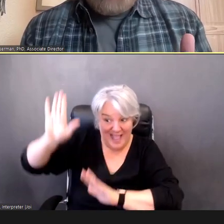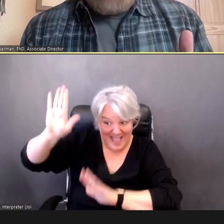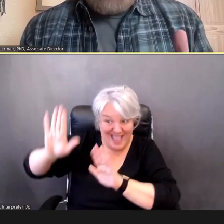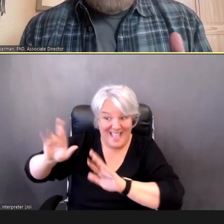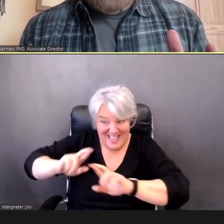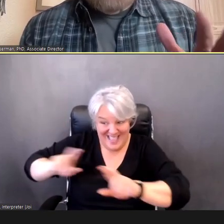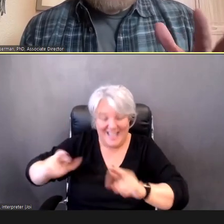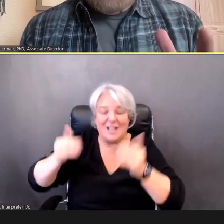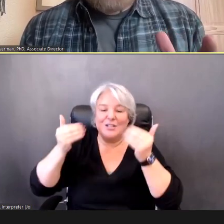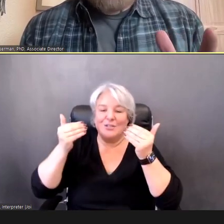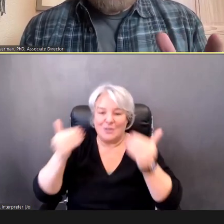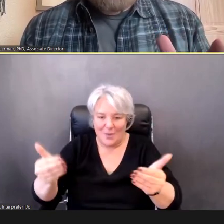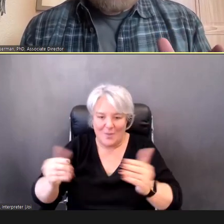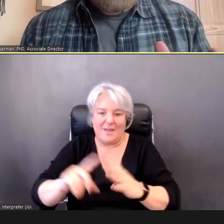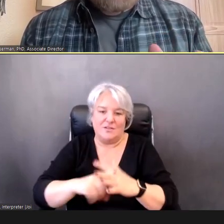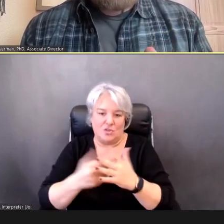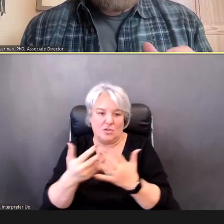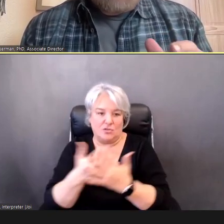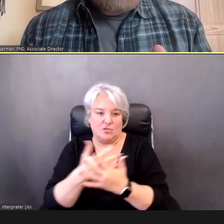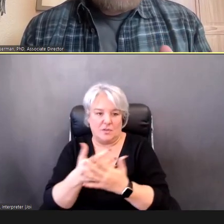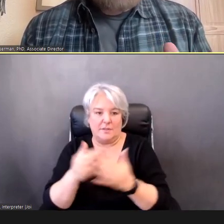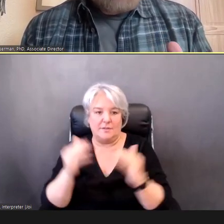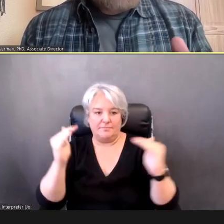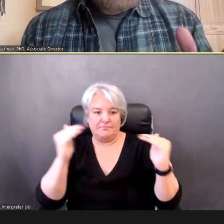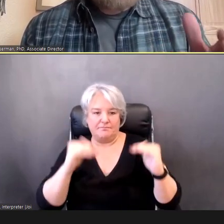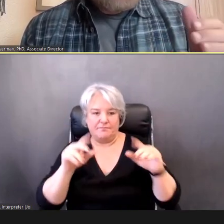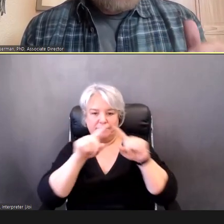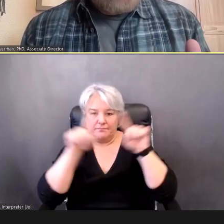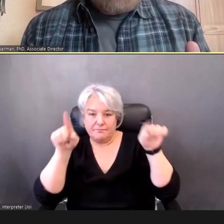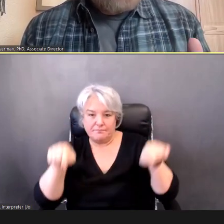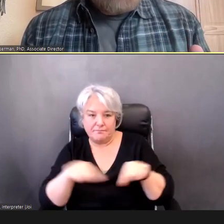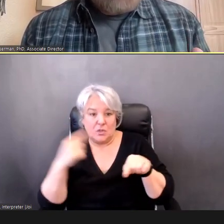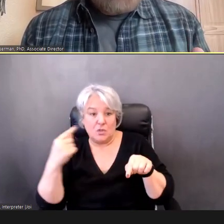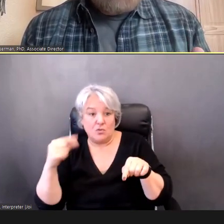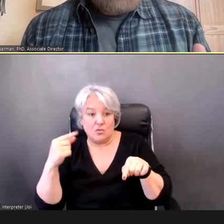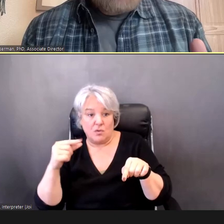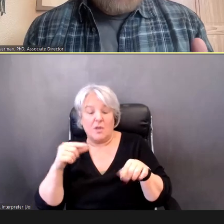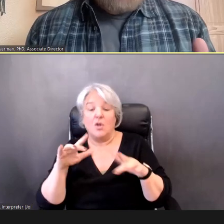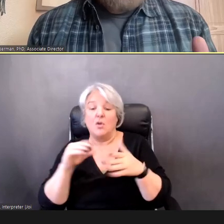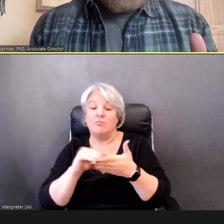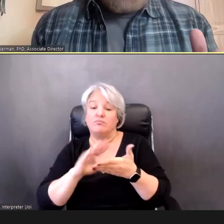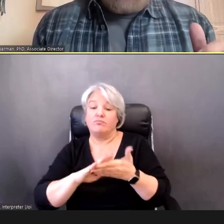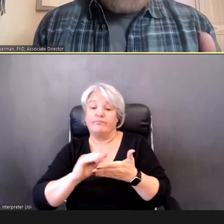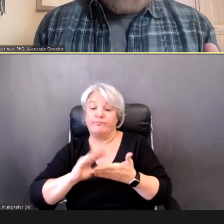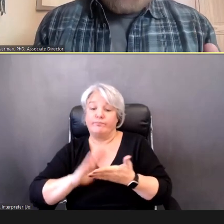here, it provides a space to record the results for each ear.